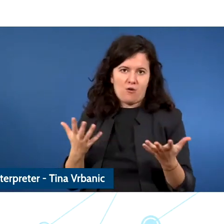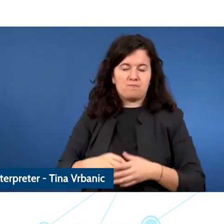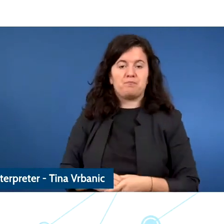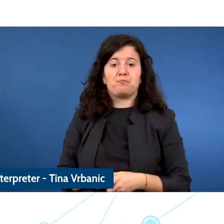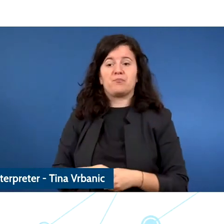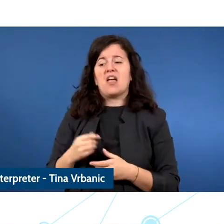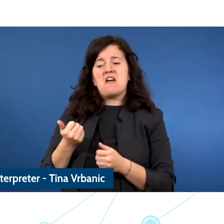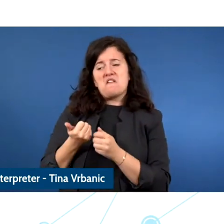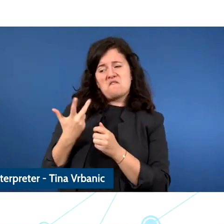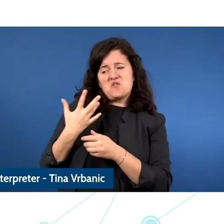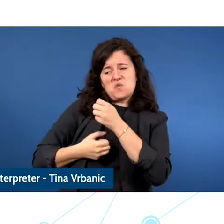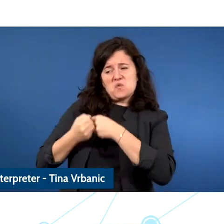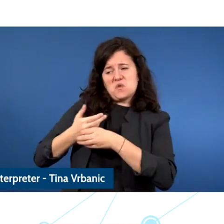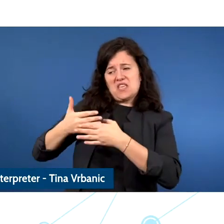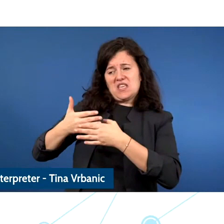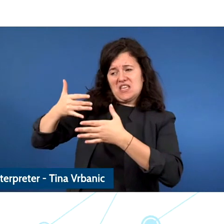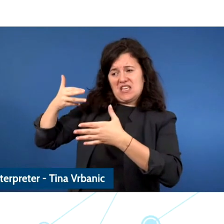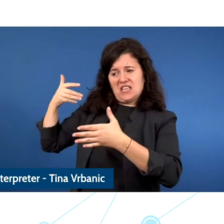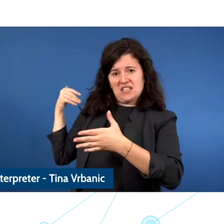have been thrust into the digital environment.